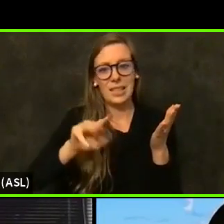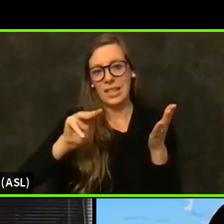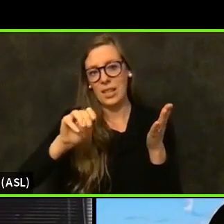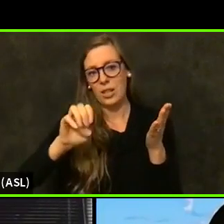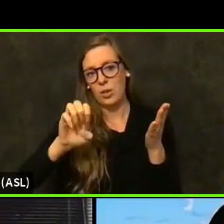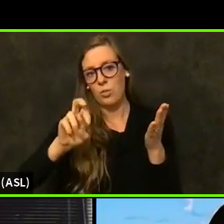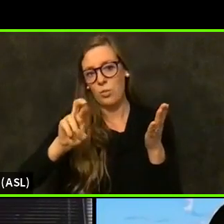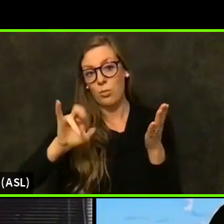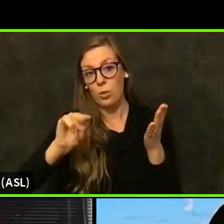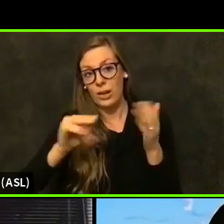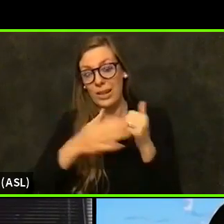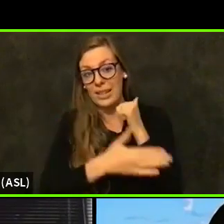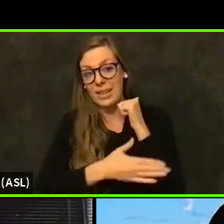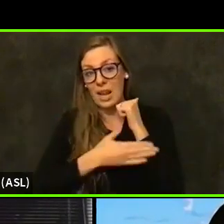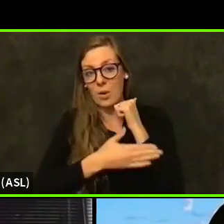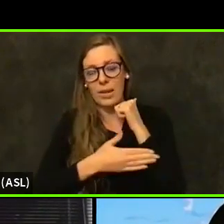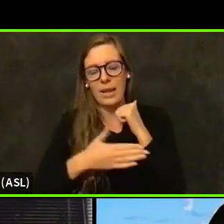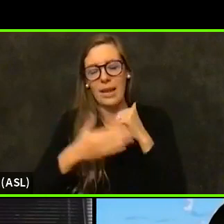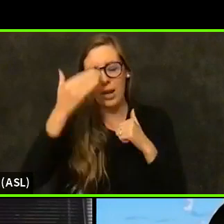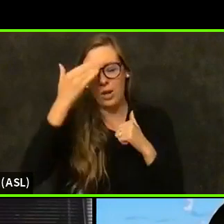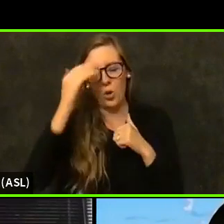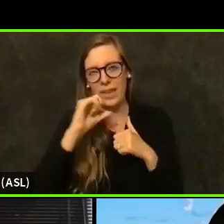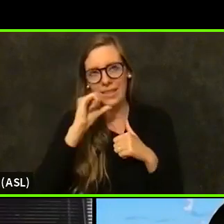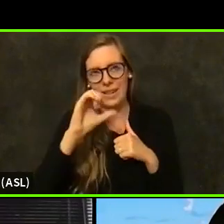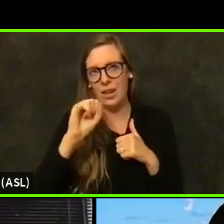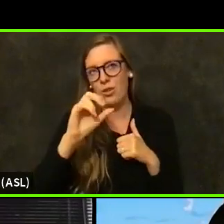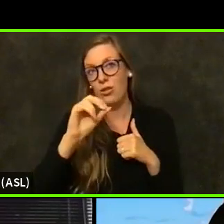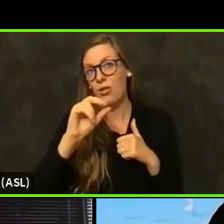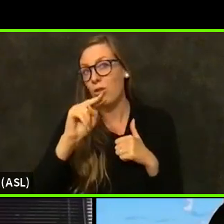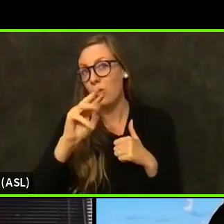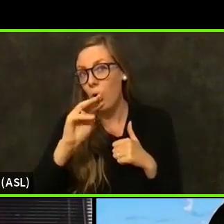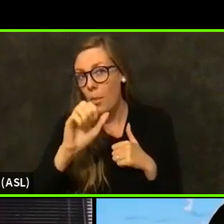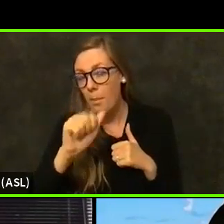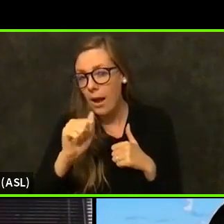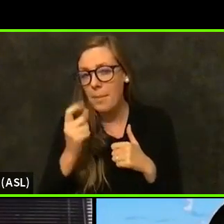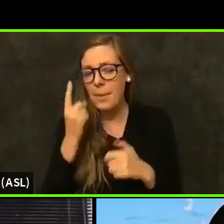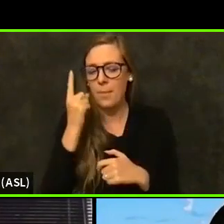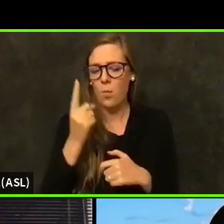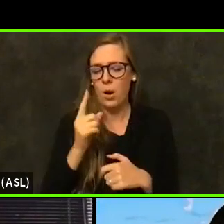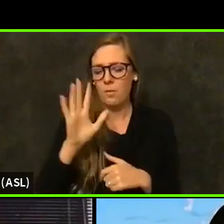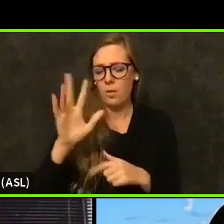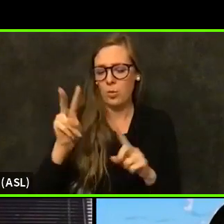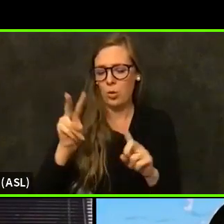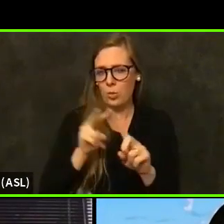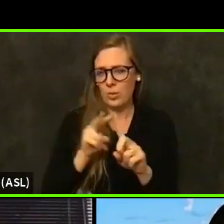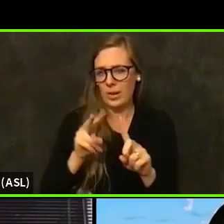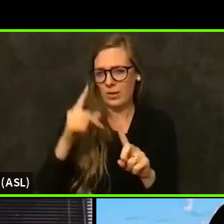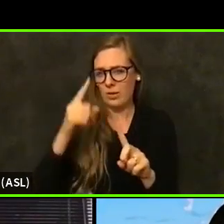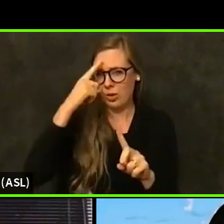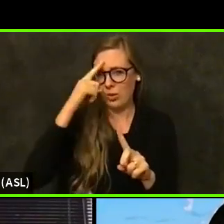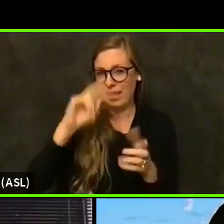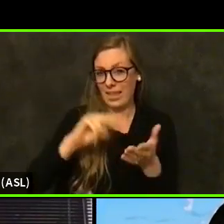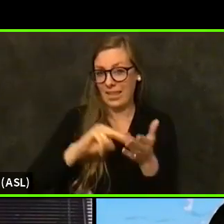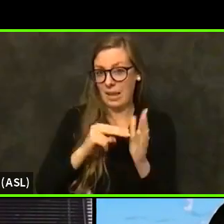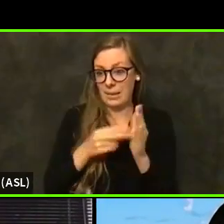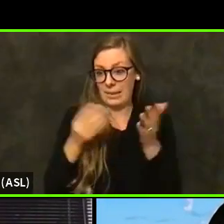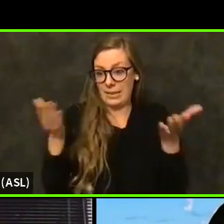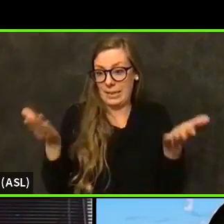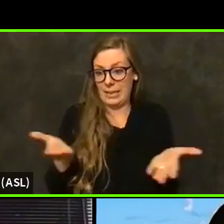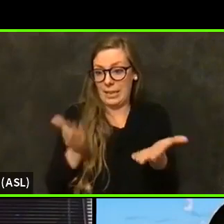I know that's not Sonoma, but I'm wondering, in your eyes, do you think that means it's here in our communities already?